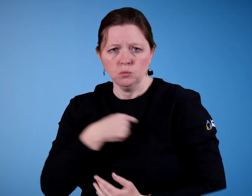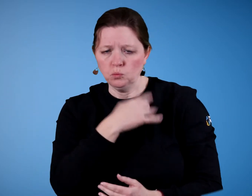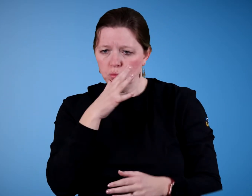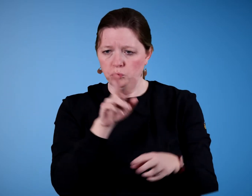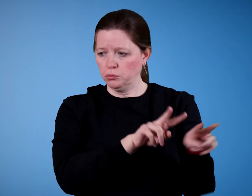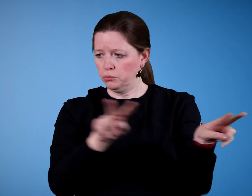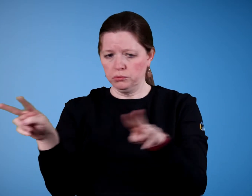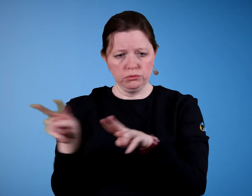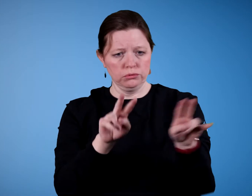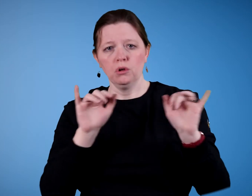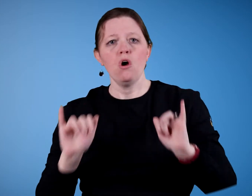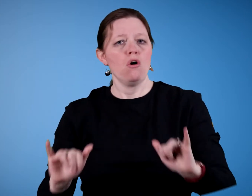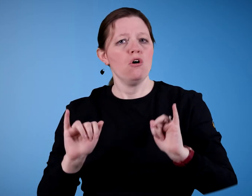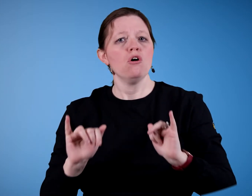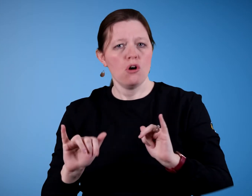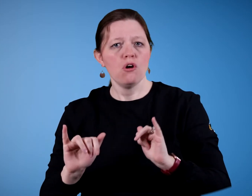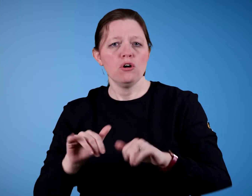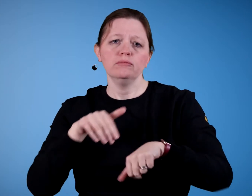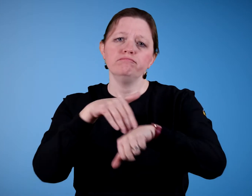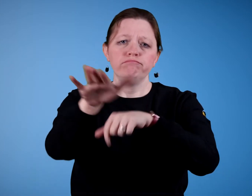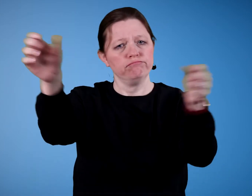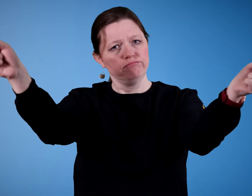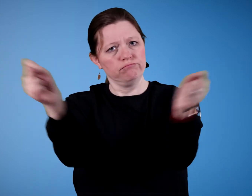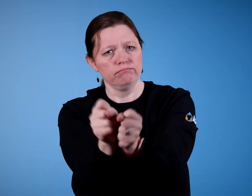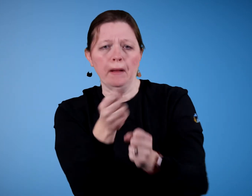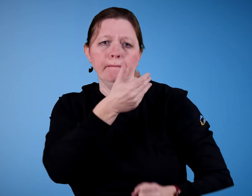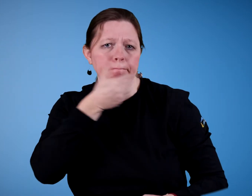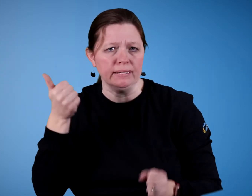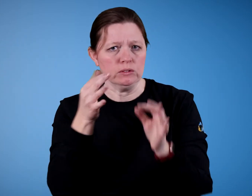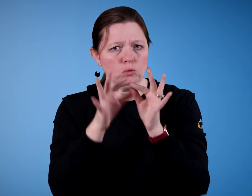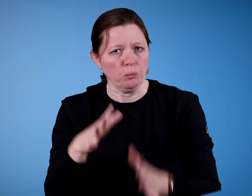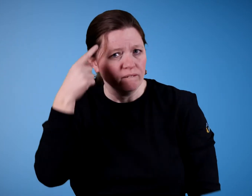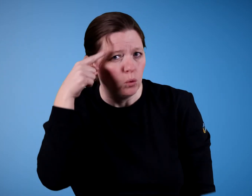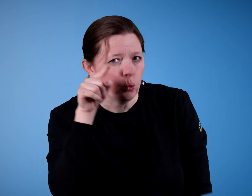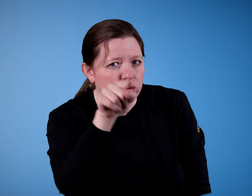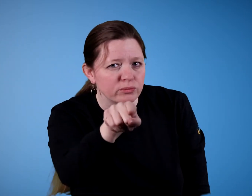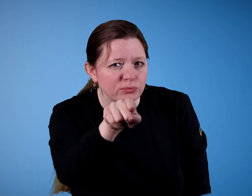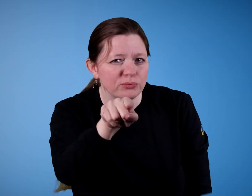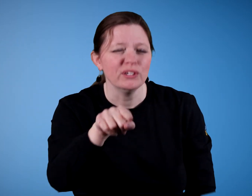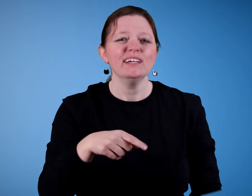We can work from your lists to send the best interpreter for you.